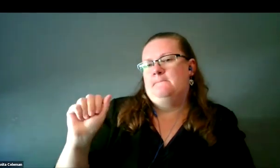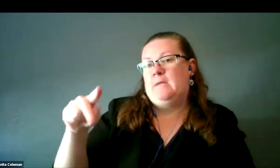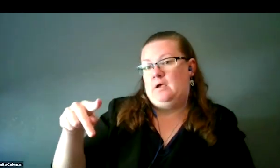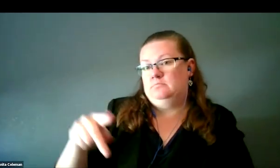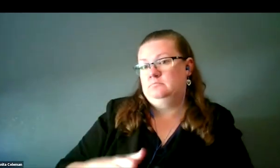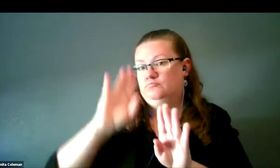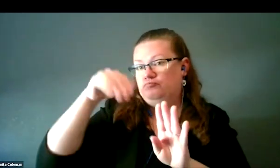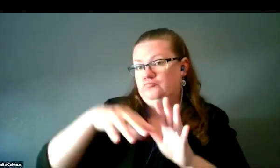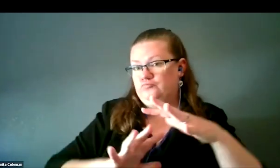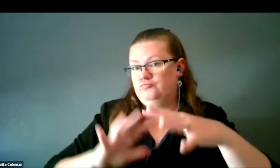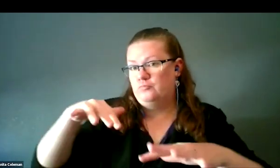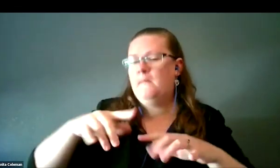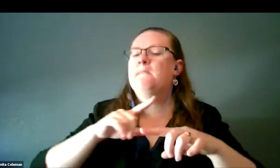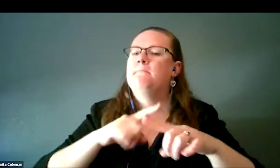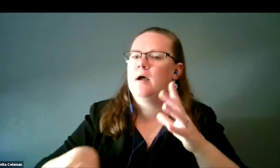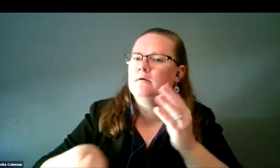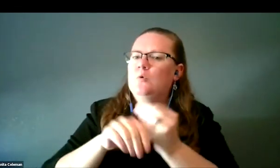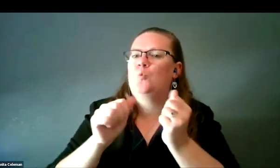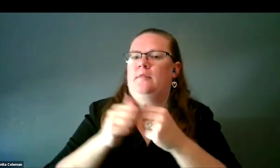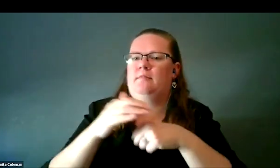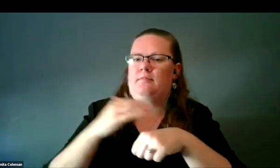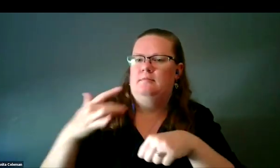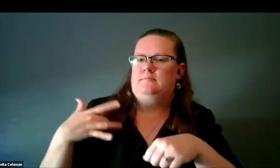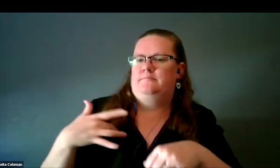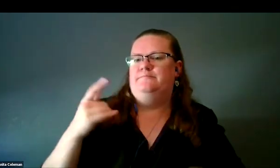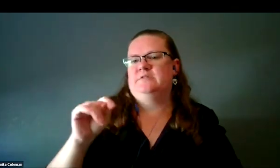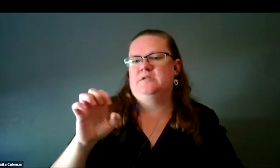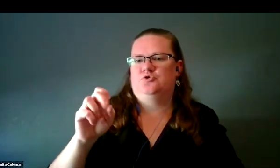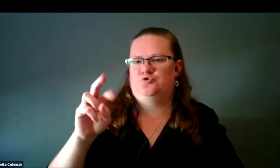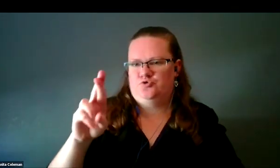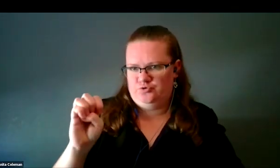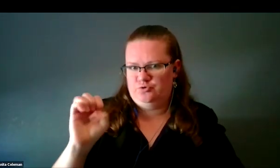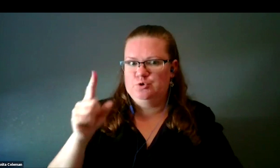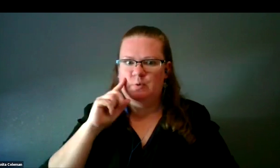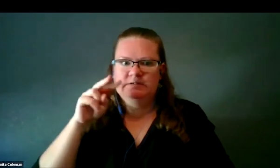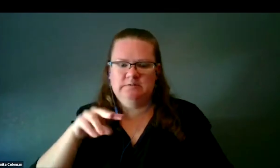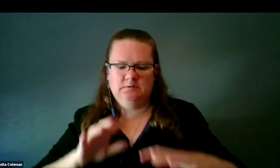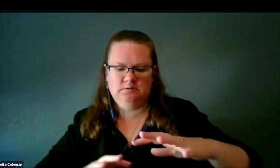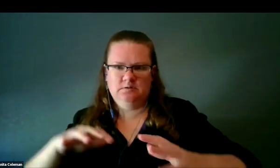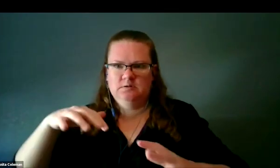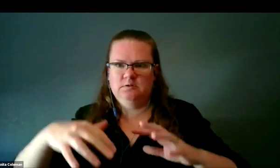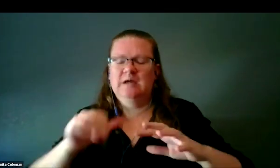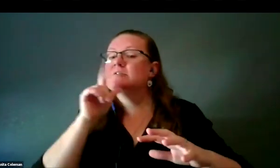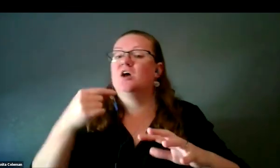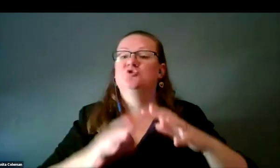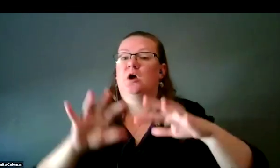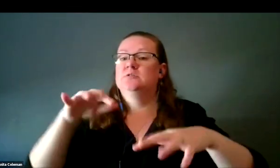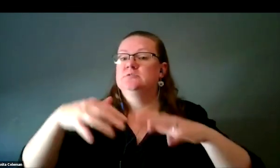That is the unique thing we did in this study, is to assign textures to the intensity, not just make a relief map.